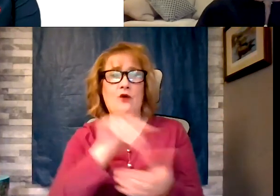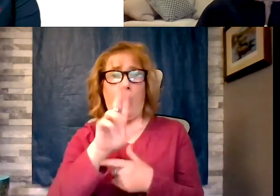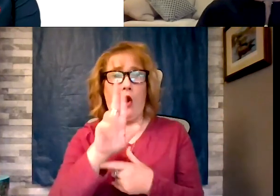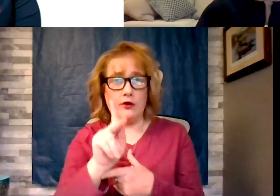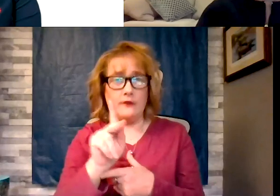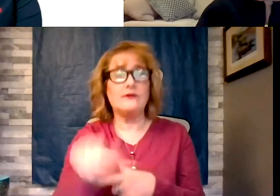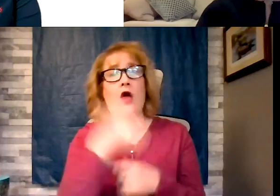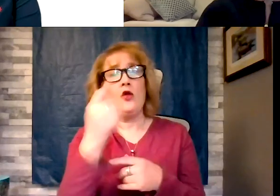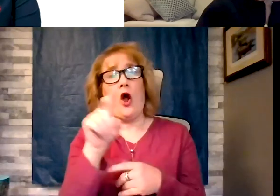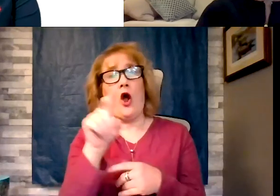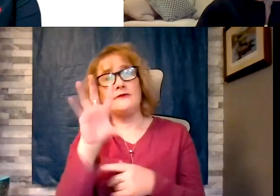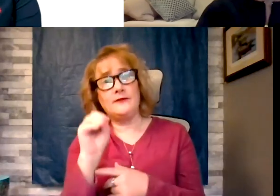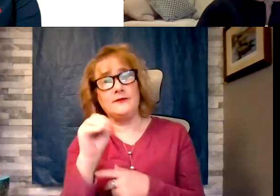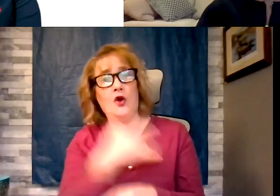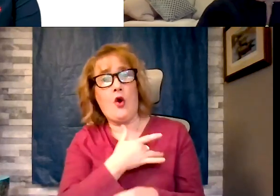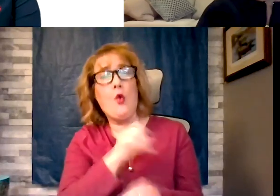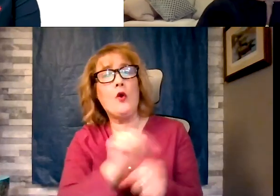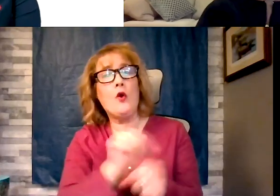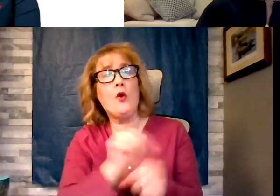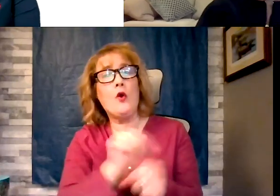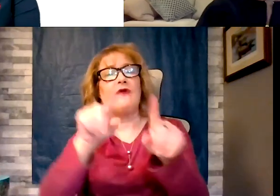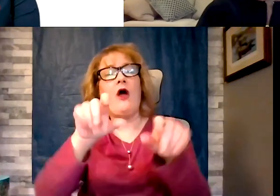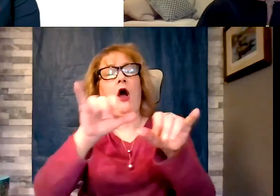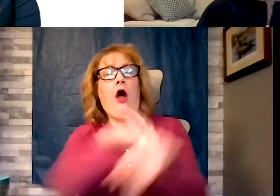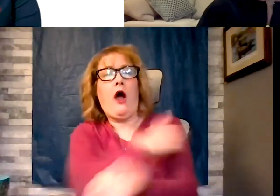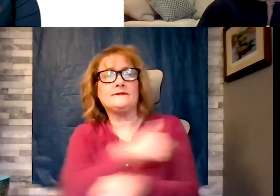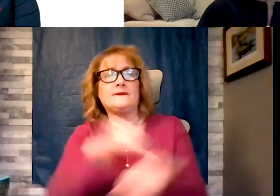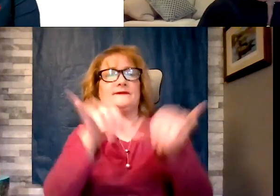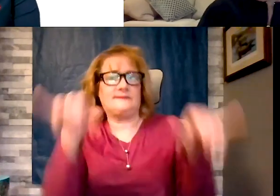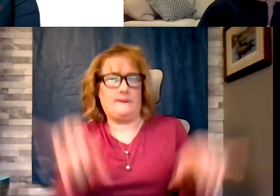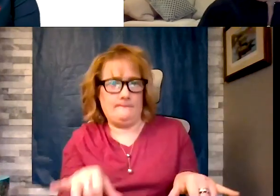for different hospital systems. So you begin to get the same